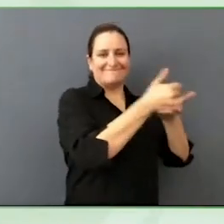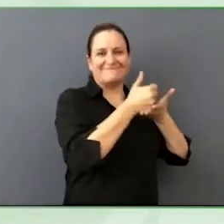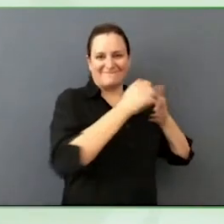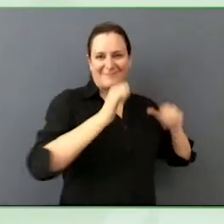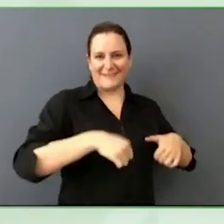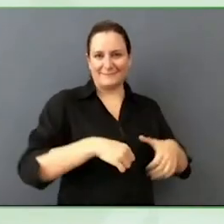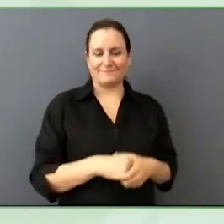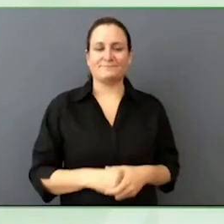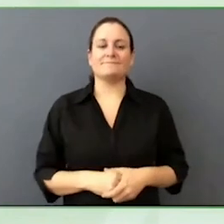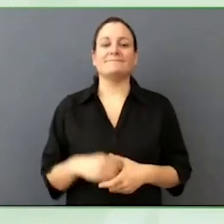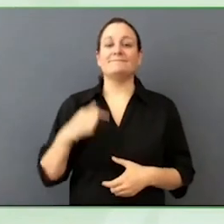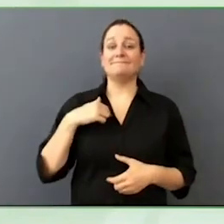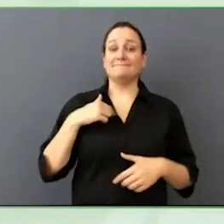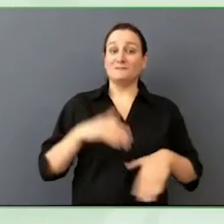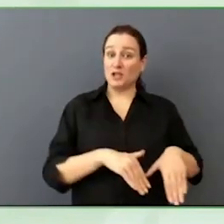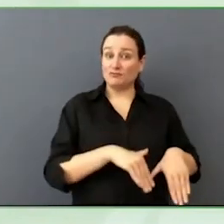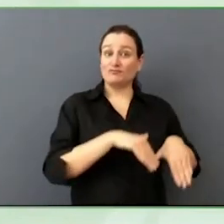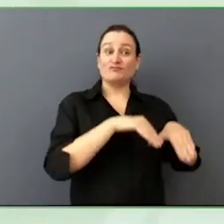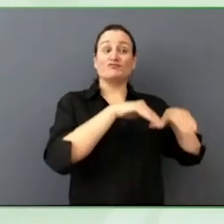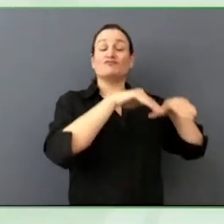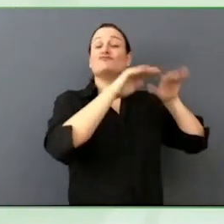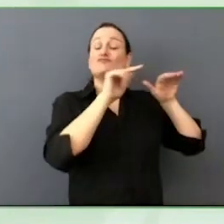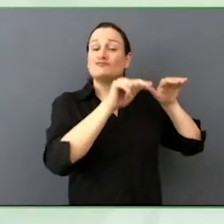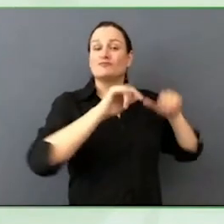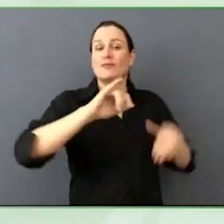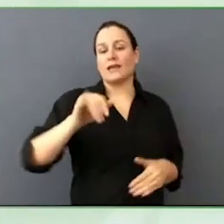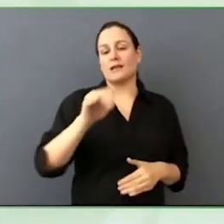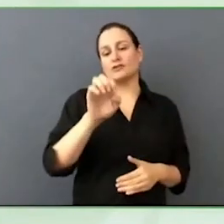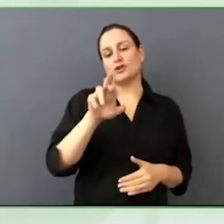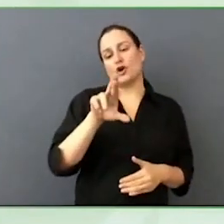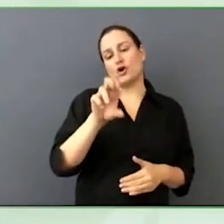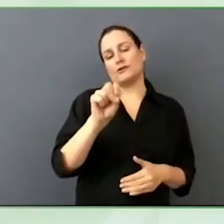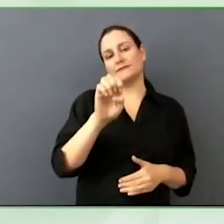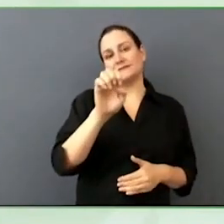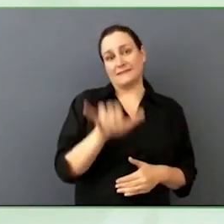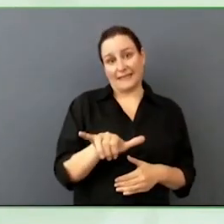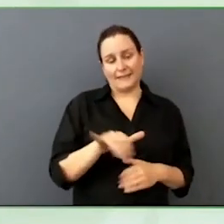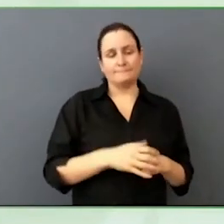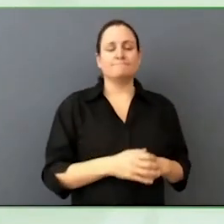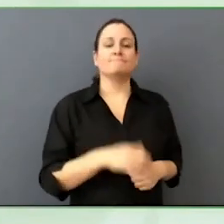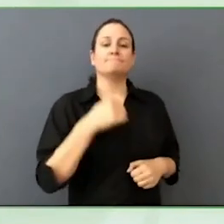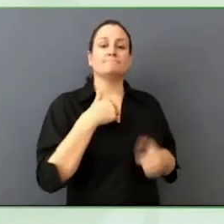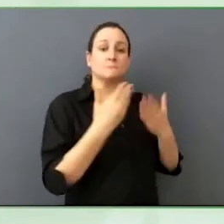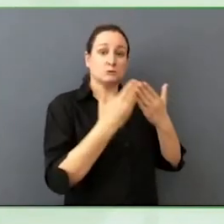I went to undergrad in Atlanta, the university where I majored in psychology and music.